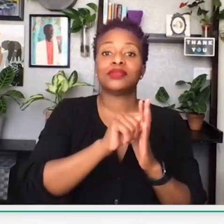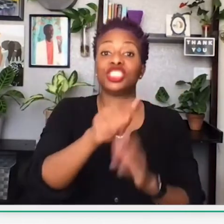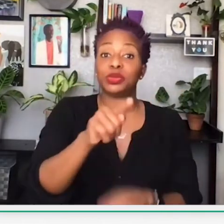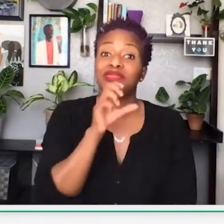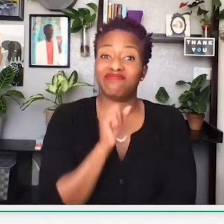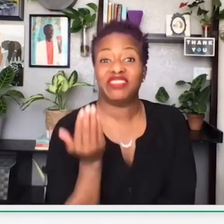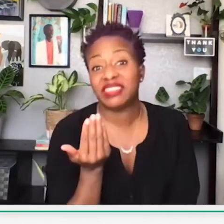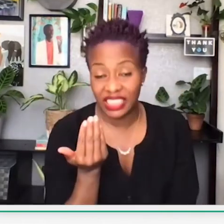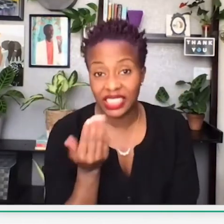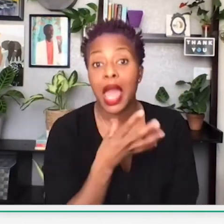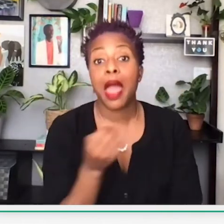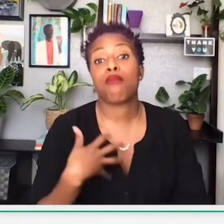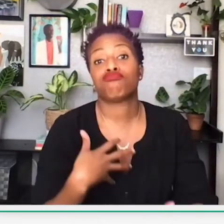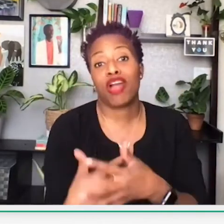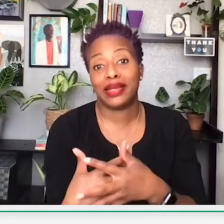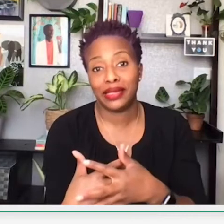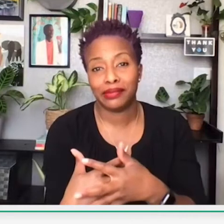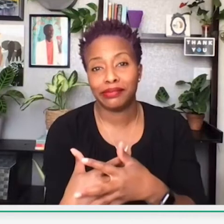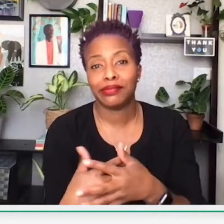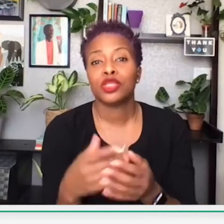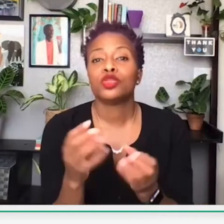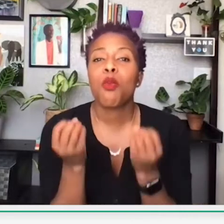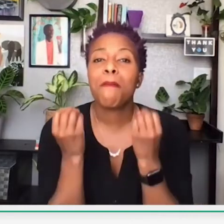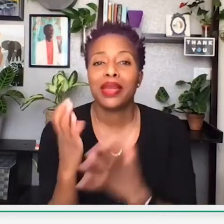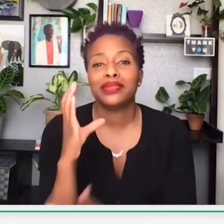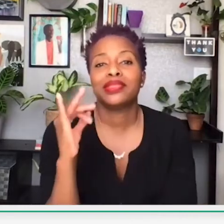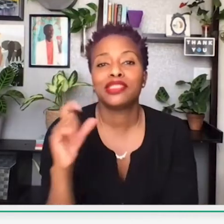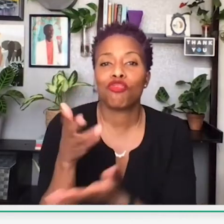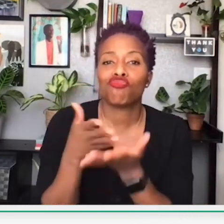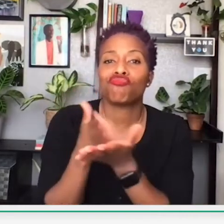get up from her seat. But, unfortunately, at the time she was only 15 and pregnant.